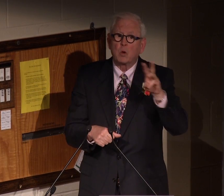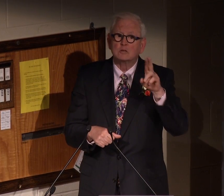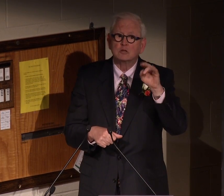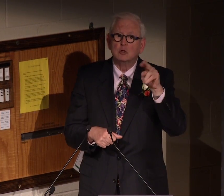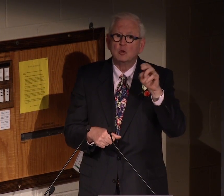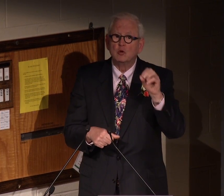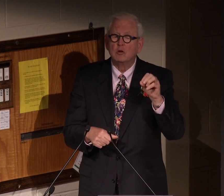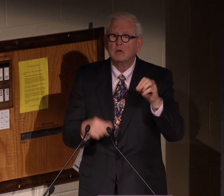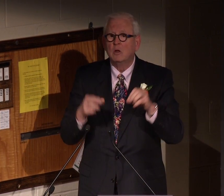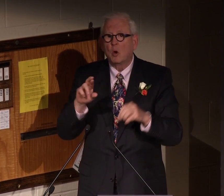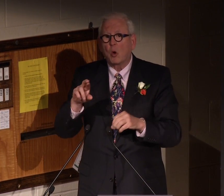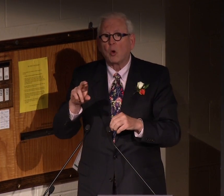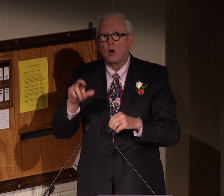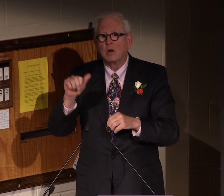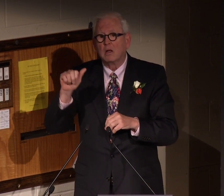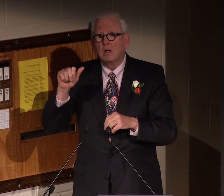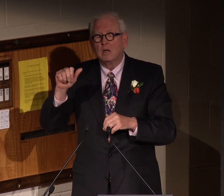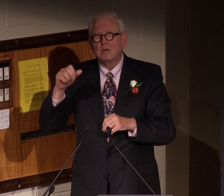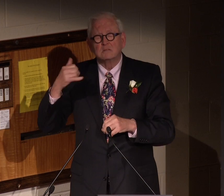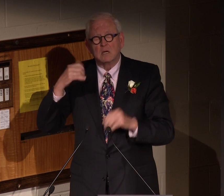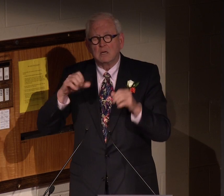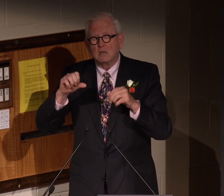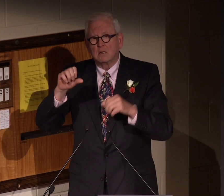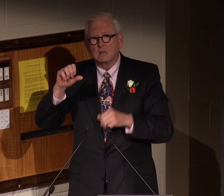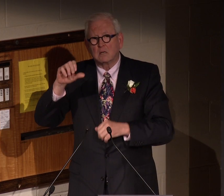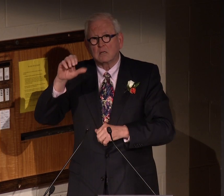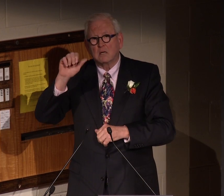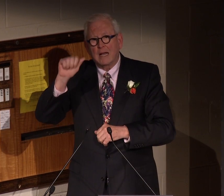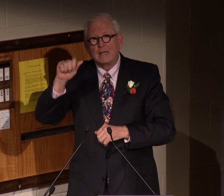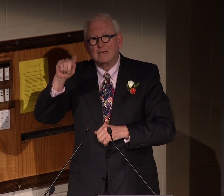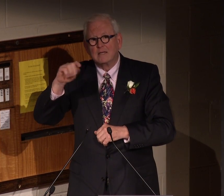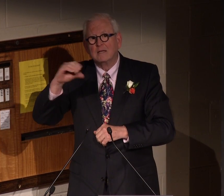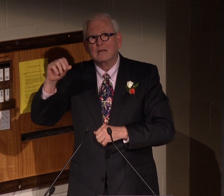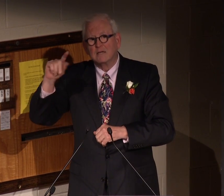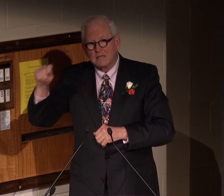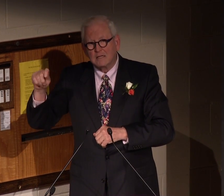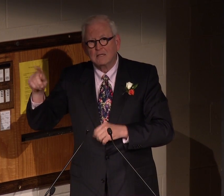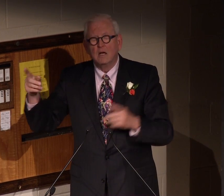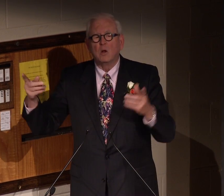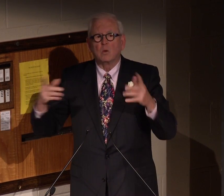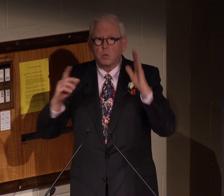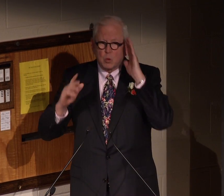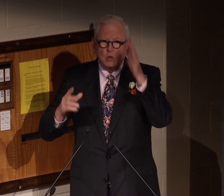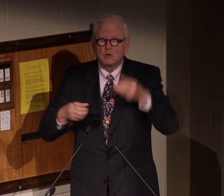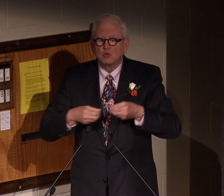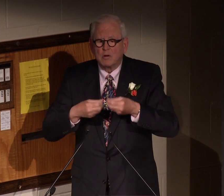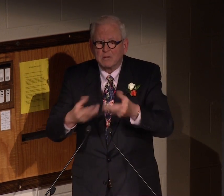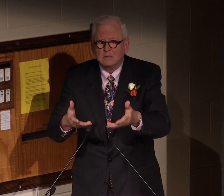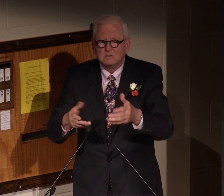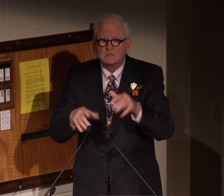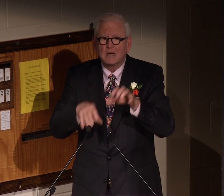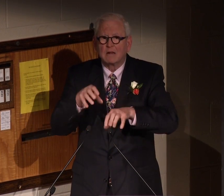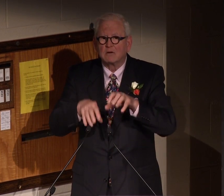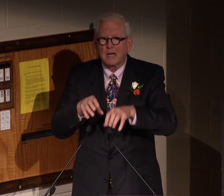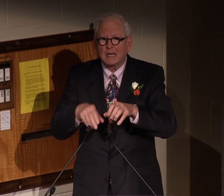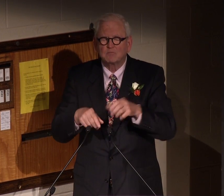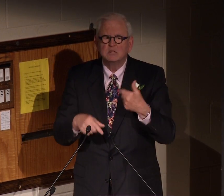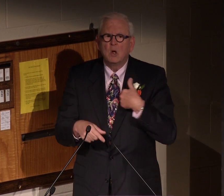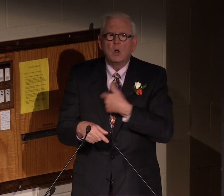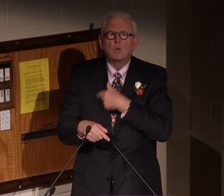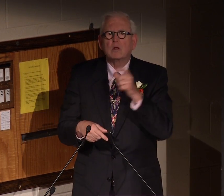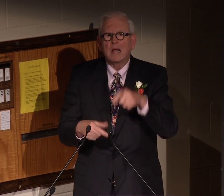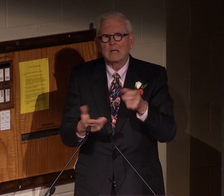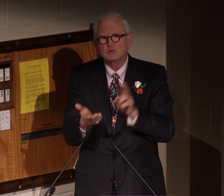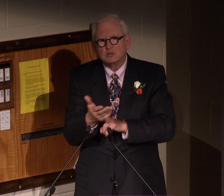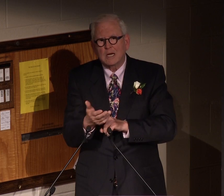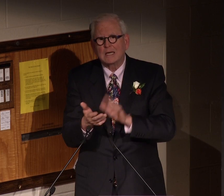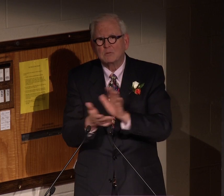and so every time Western Union or AT&T would release teletypes,